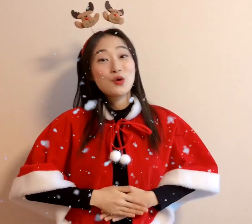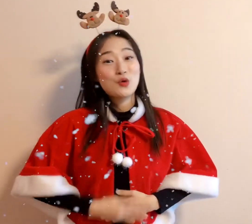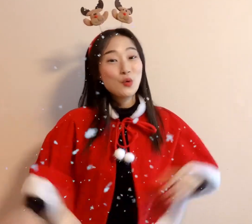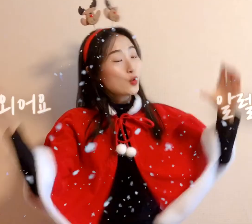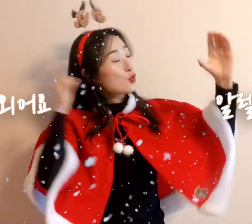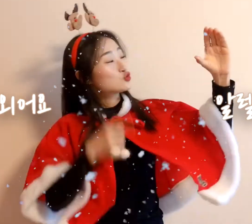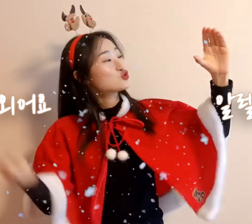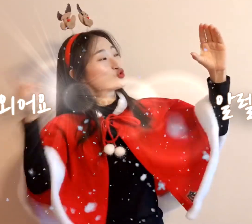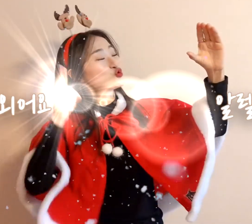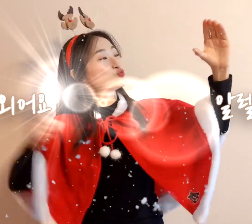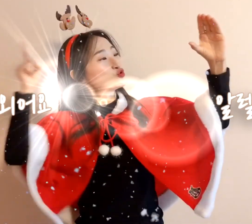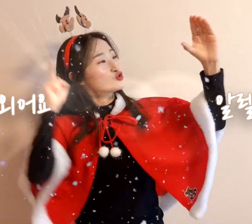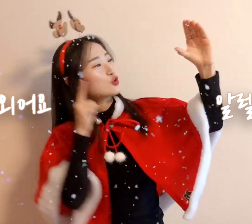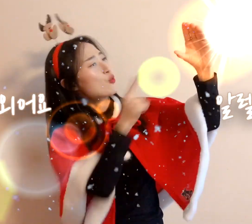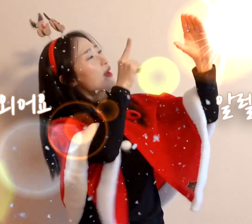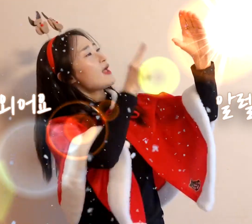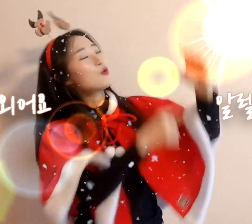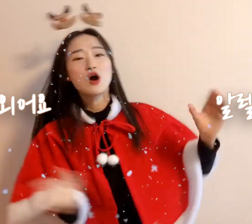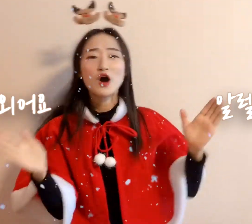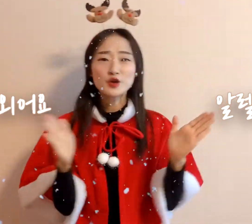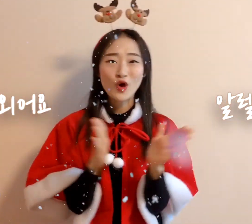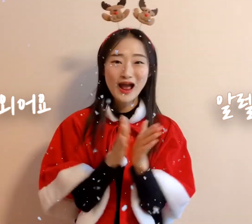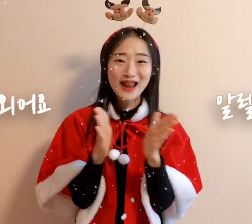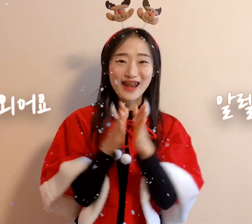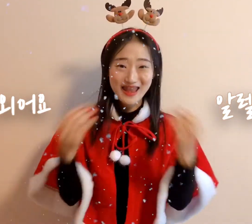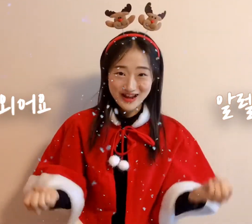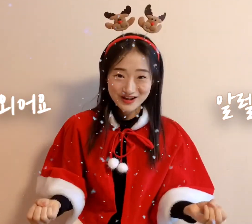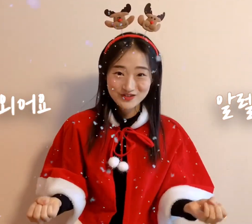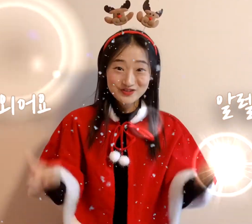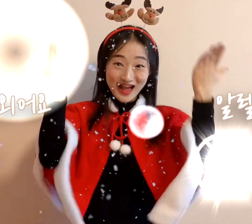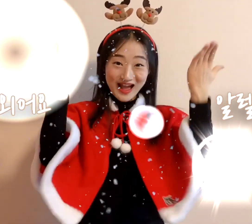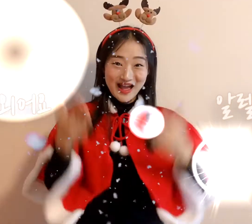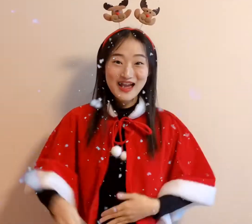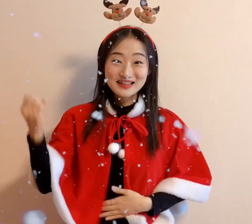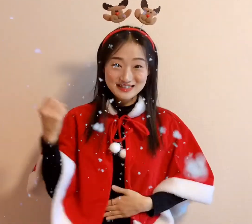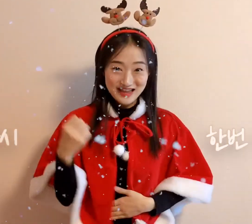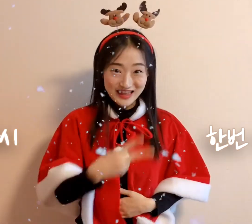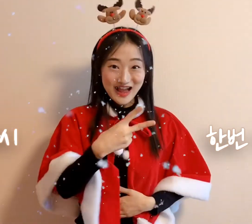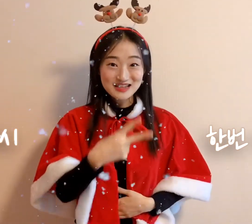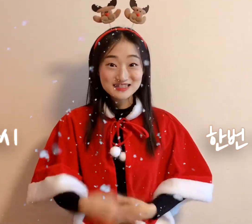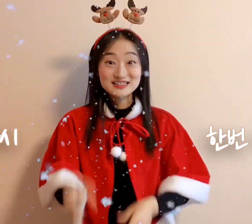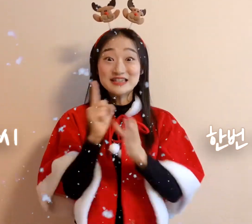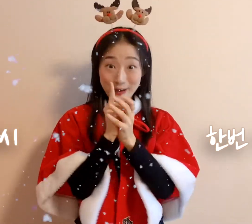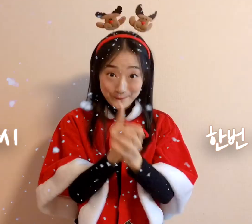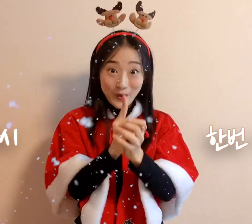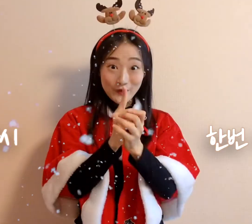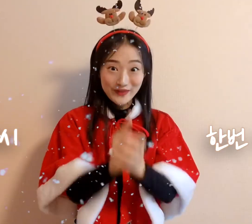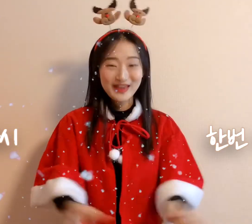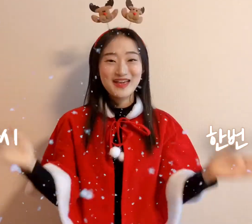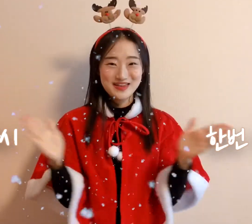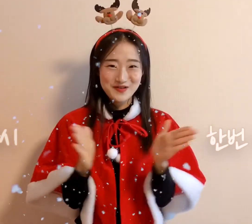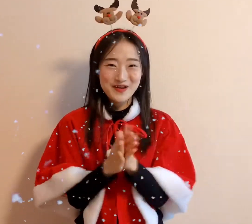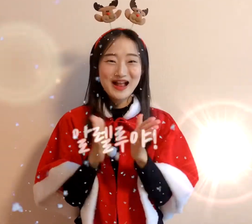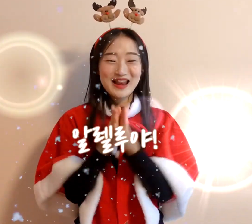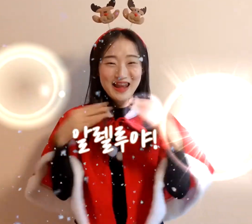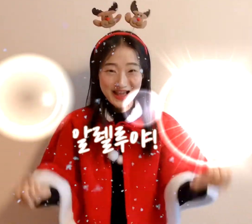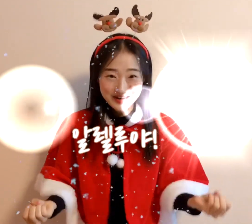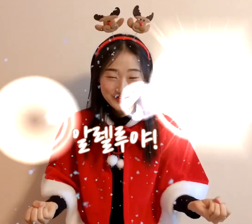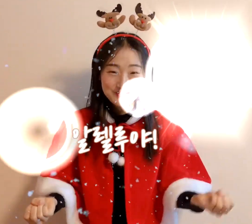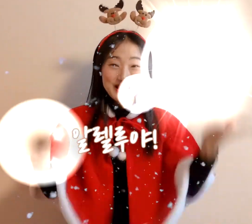Now let's sing this magic spell, Hallelujah Good job. Now one more time. Hallelujah